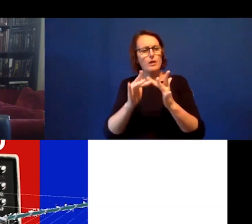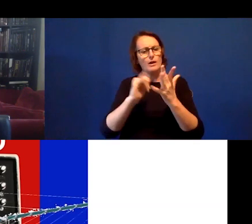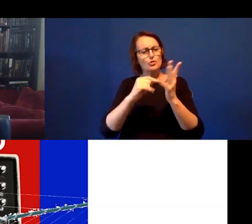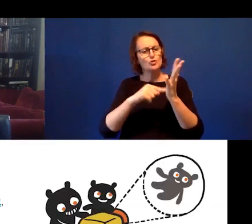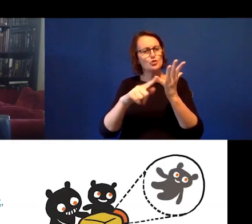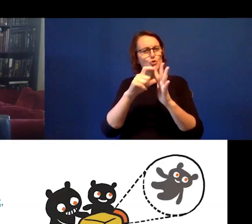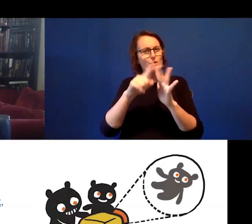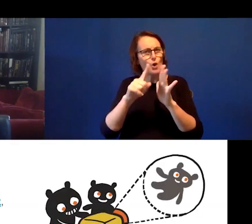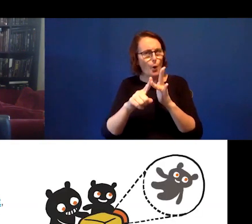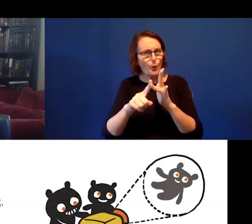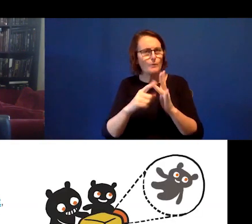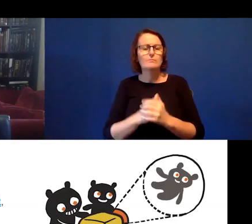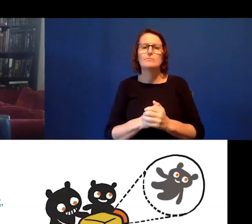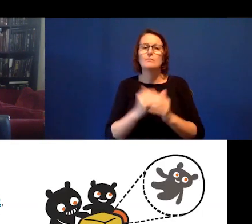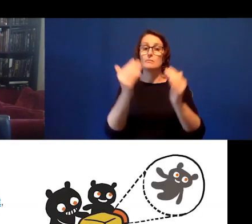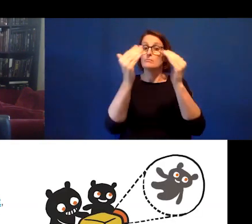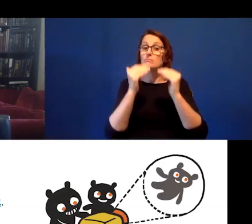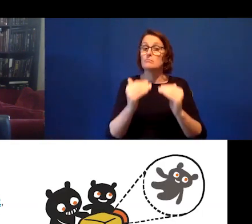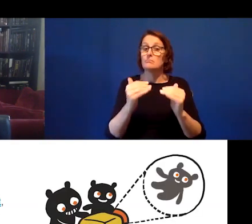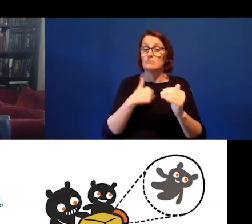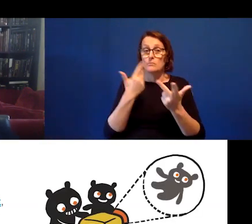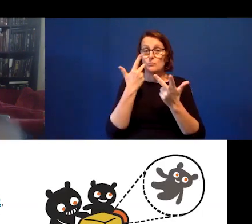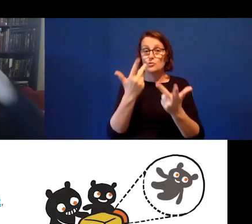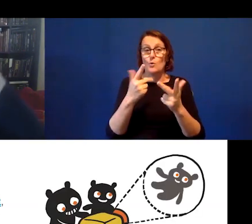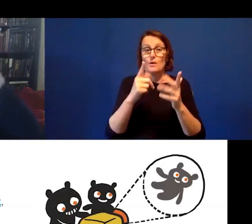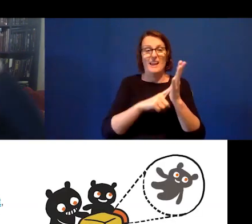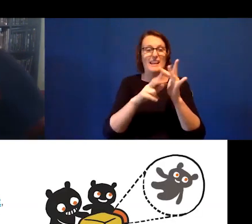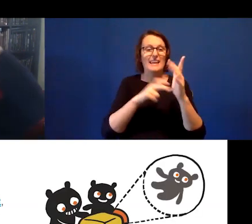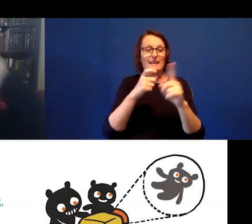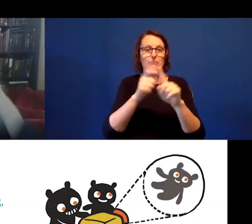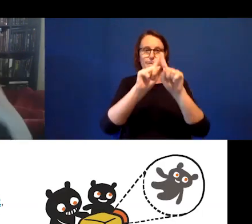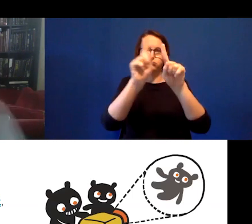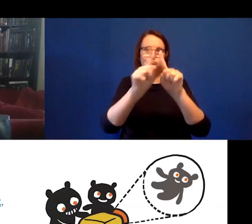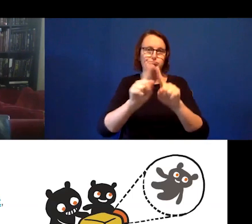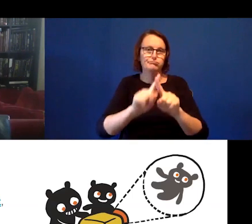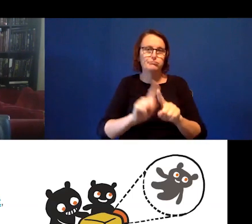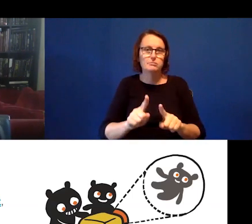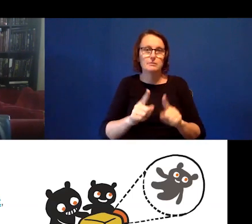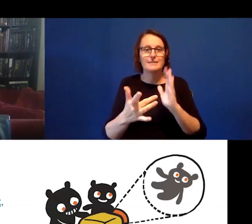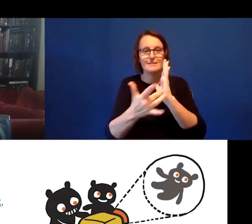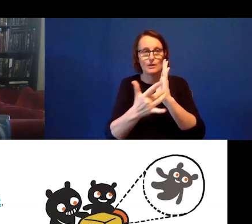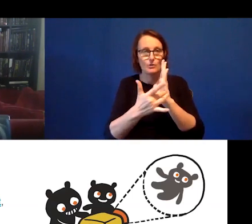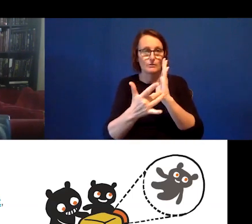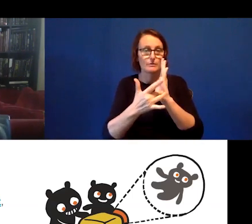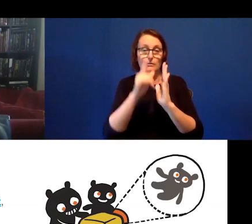I wanted to share here some links to a whole lot of technologies that you can use